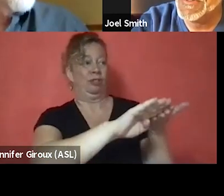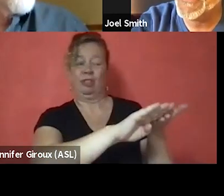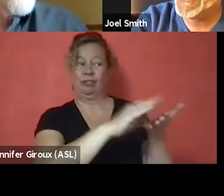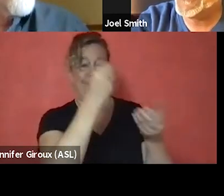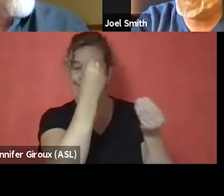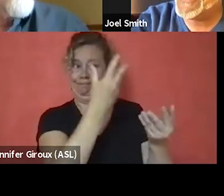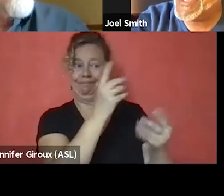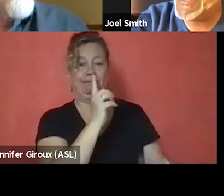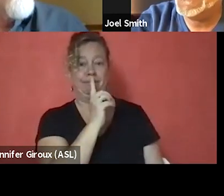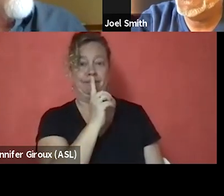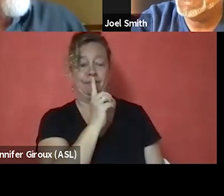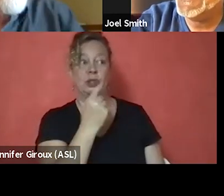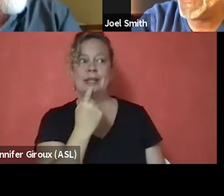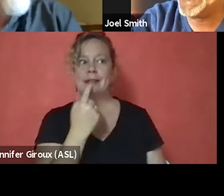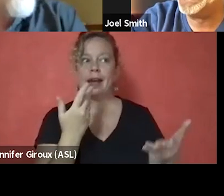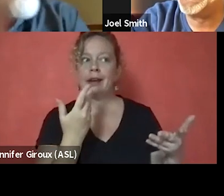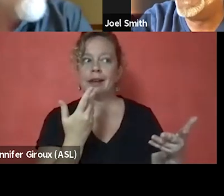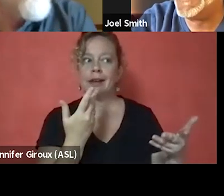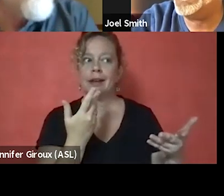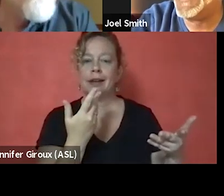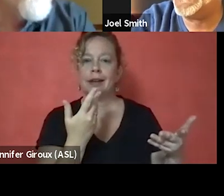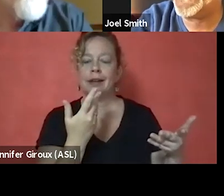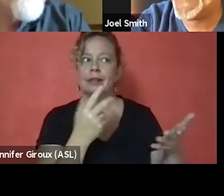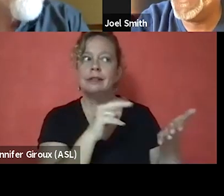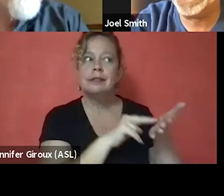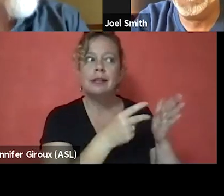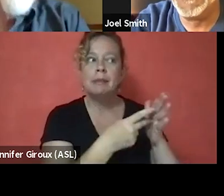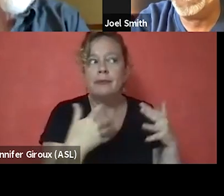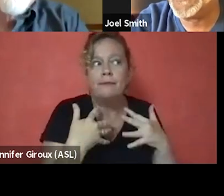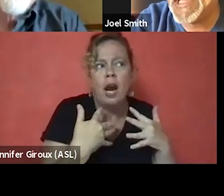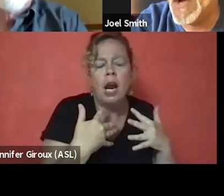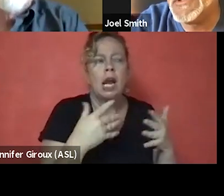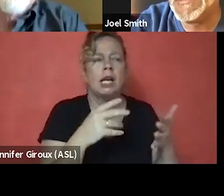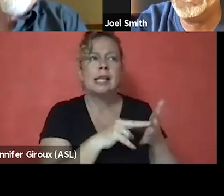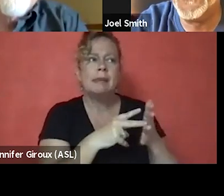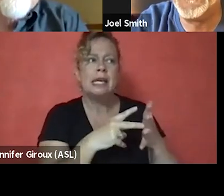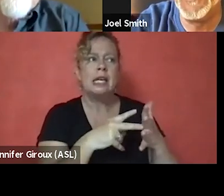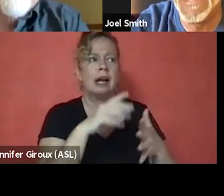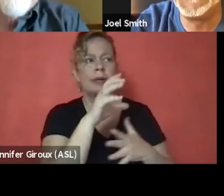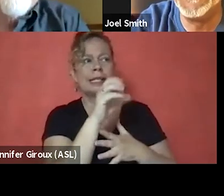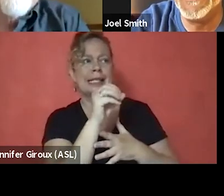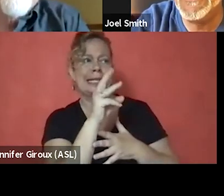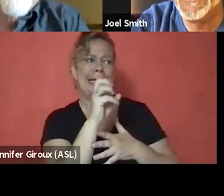'Cause what does it say? Does that mean I'm always afraid. Does that mean I was coward? I didn't fulfill my duties?